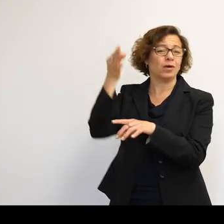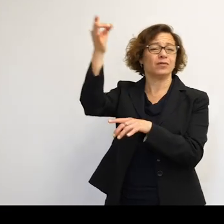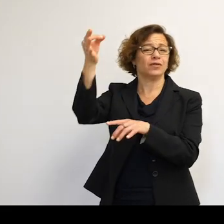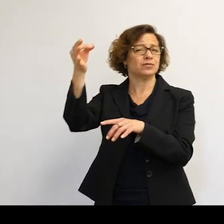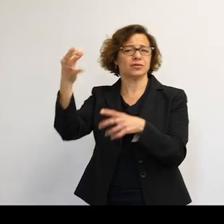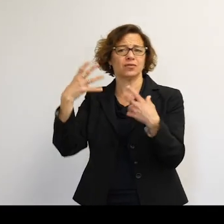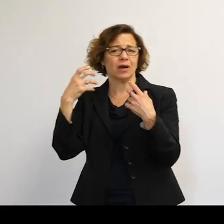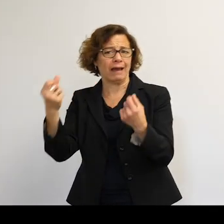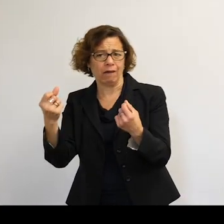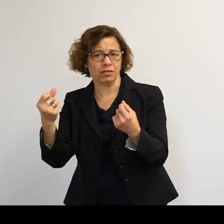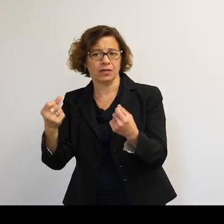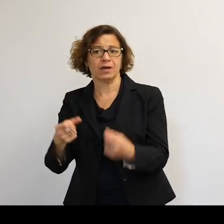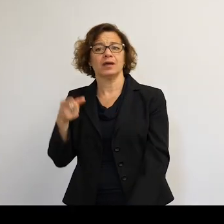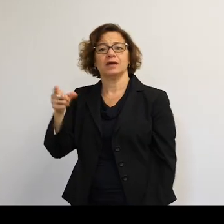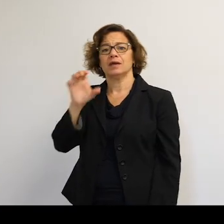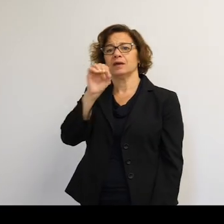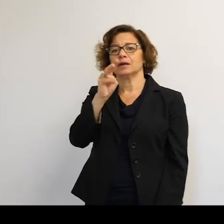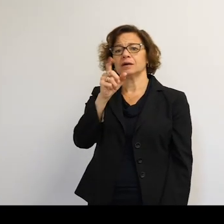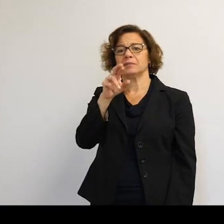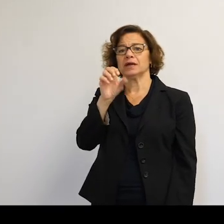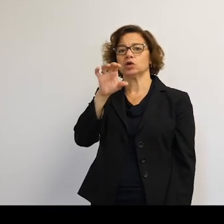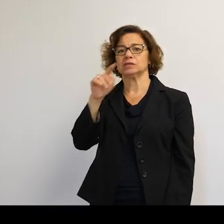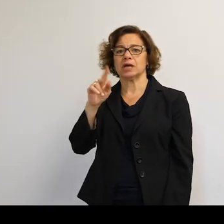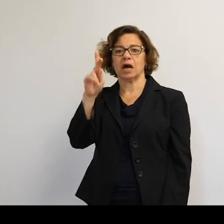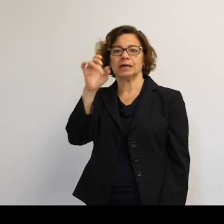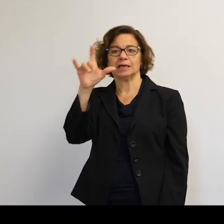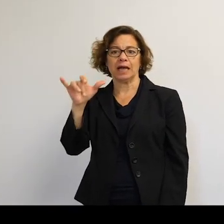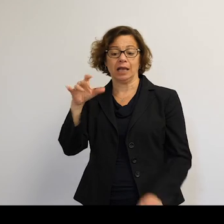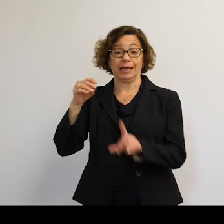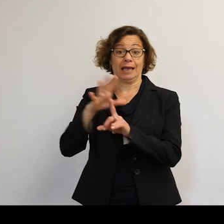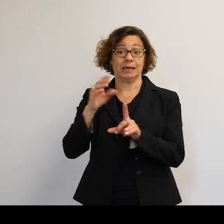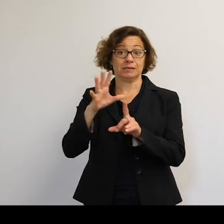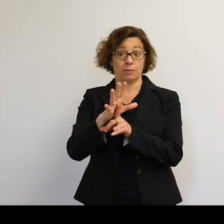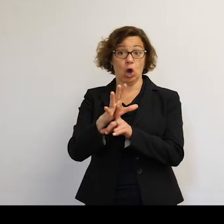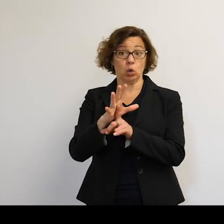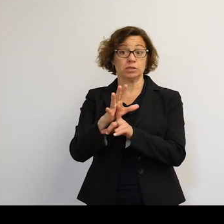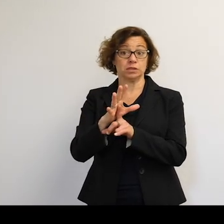Well, he's-- Commander Scott Kelly was exposed to all this radiation-- he can't even-- his cancer.